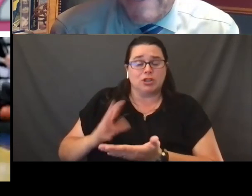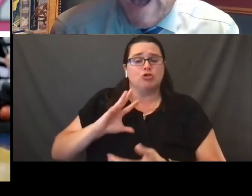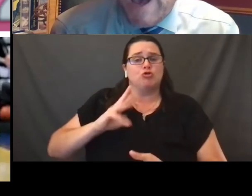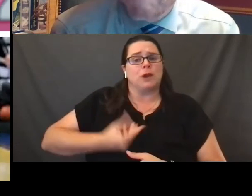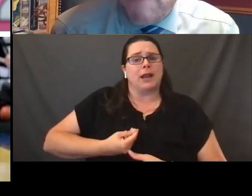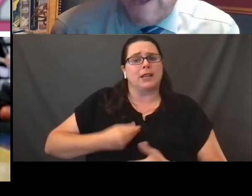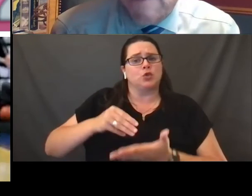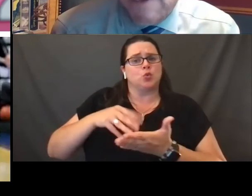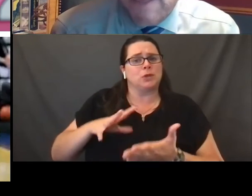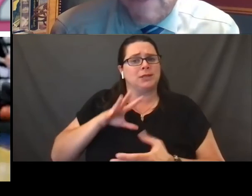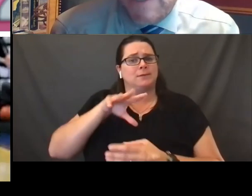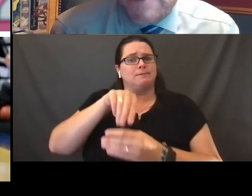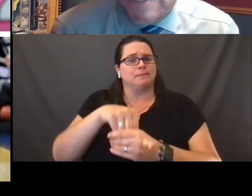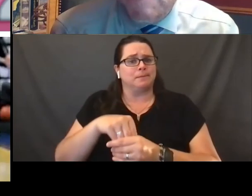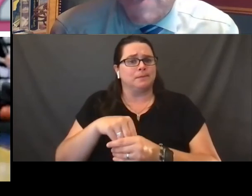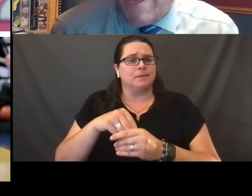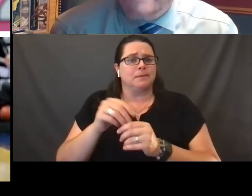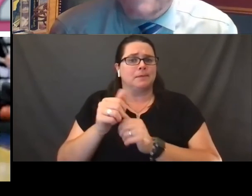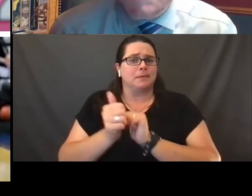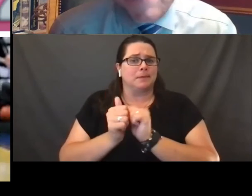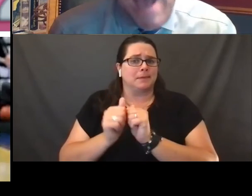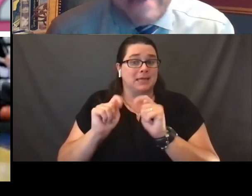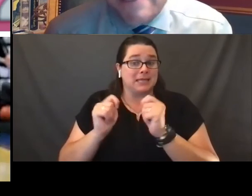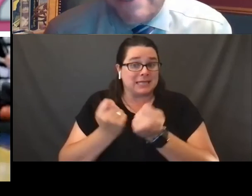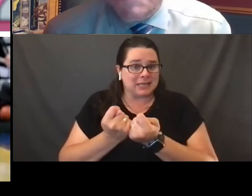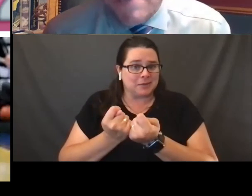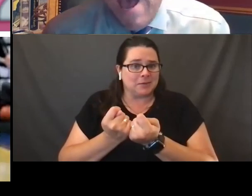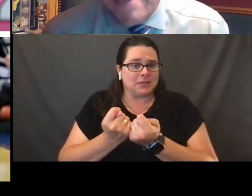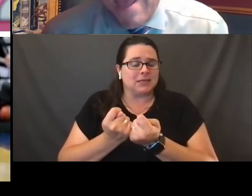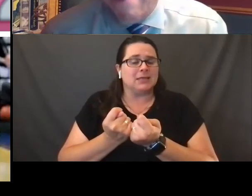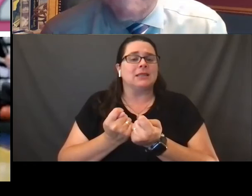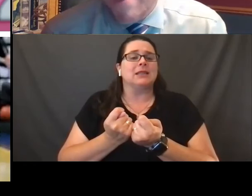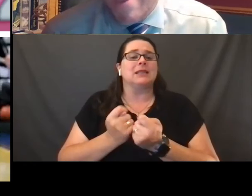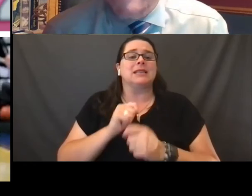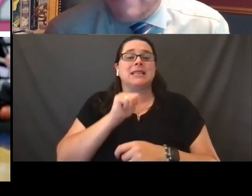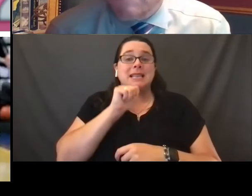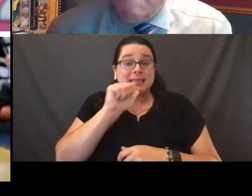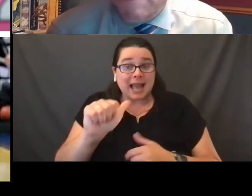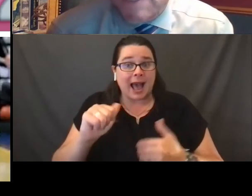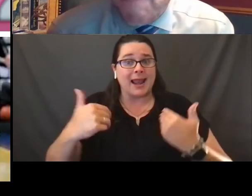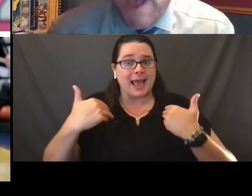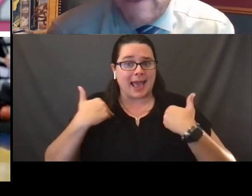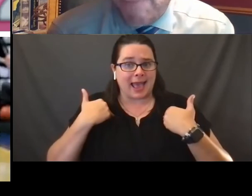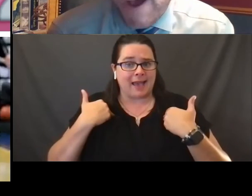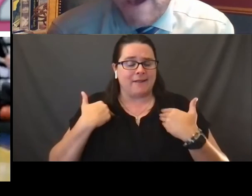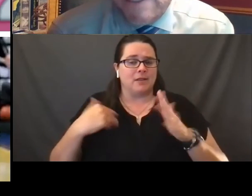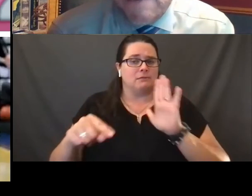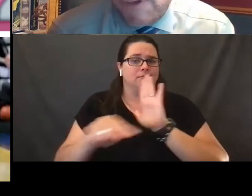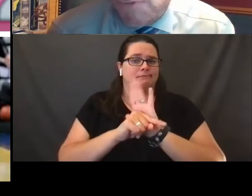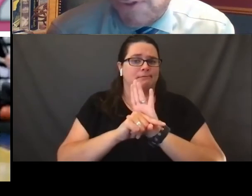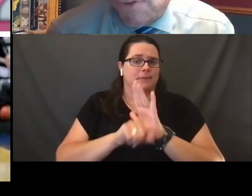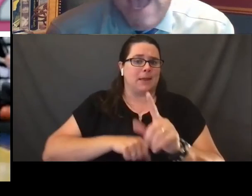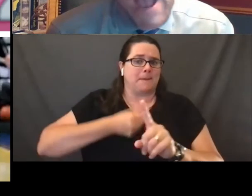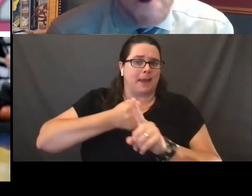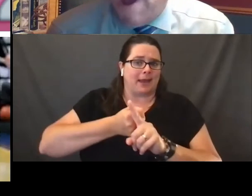playing on athletic teams does not, does not have a detrimental impact upon individuals